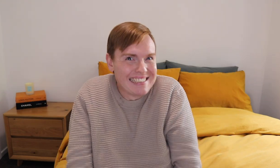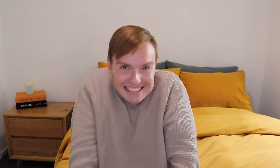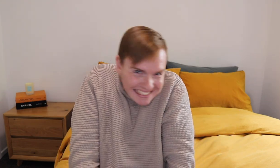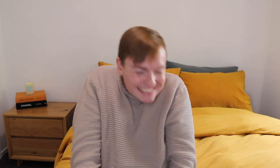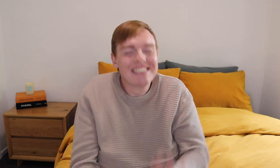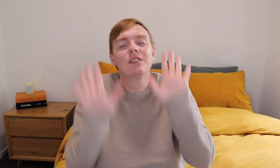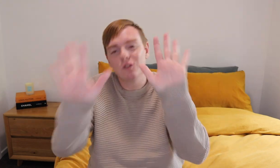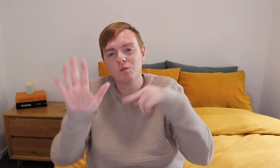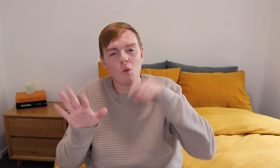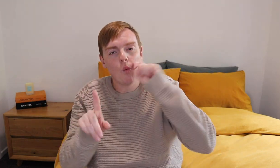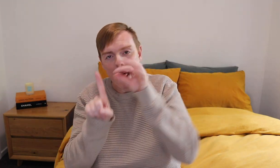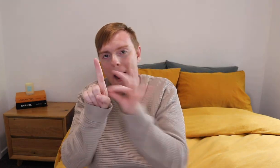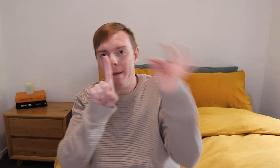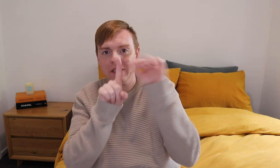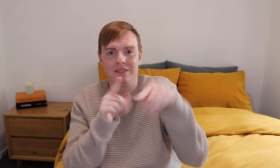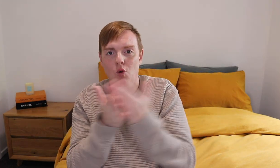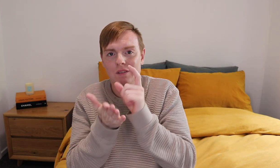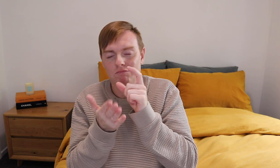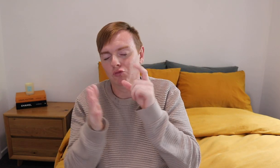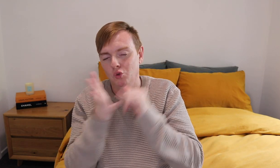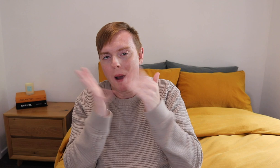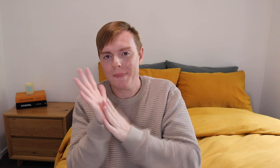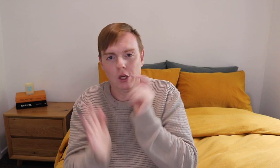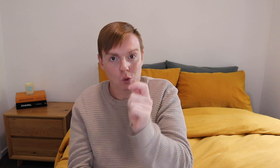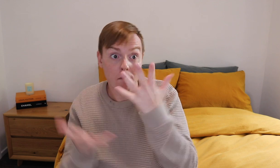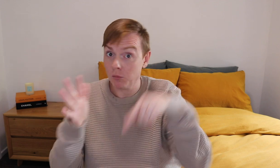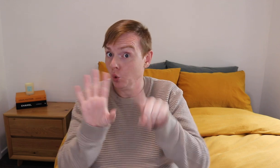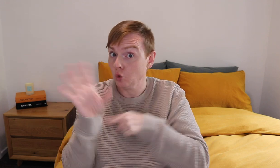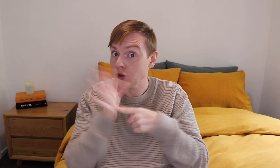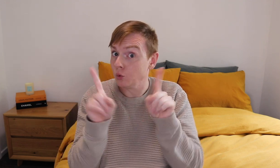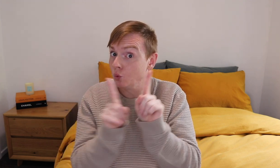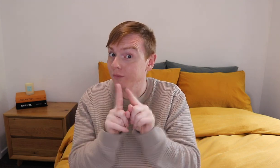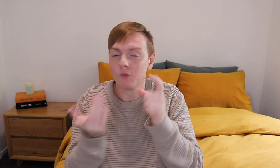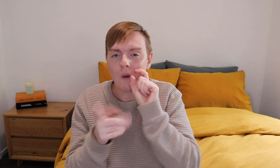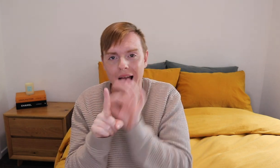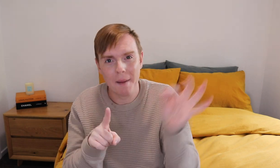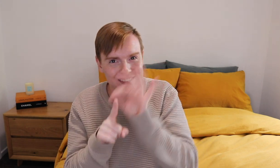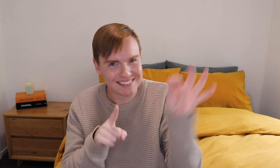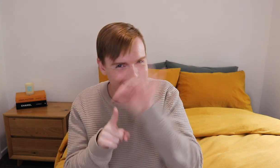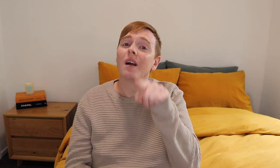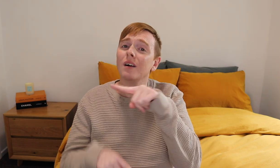I will update on my book on my social media soon and YouTube too. I will keep you guys update.